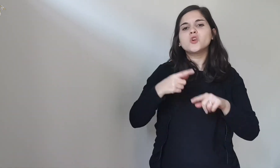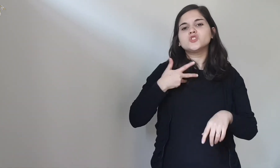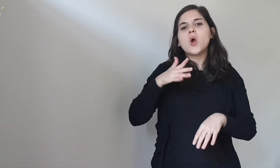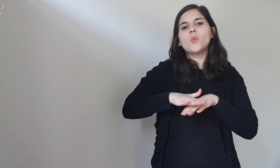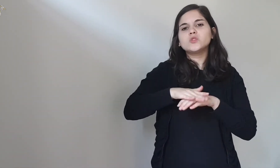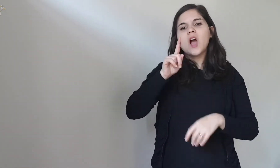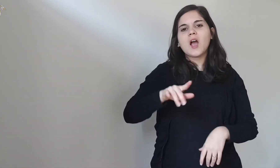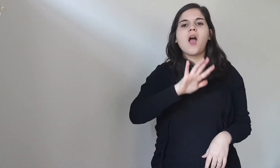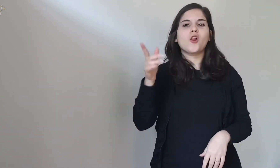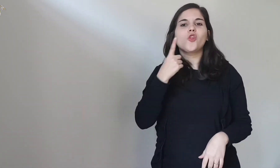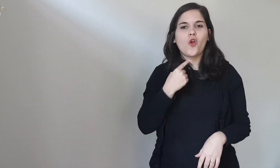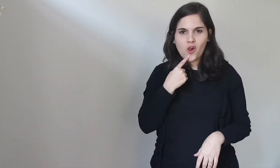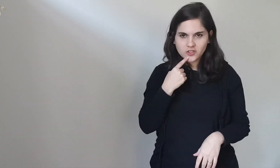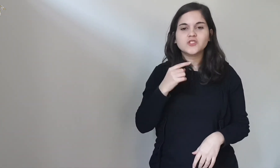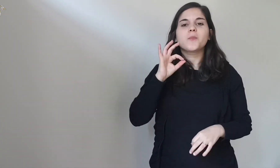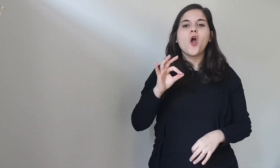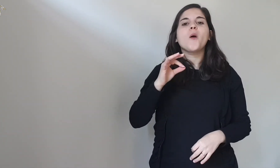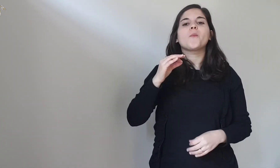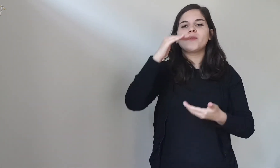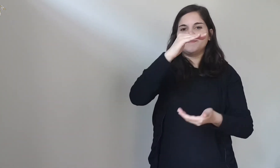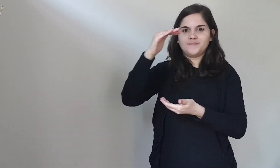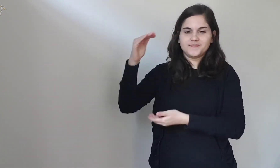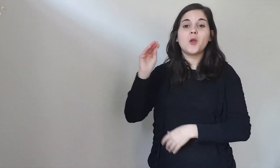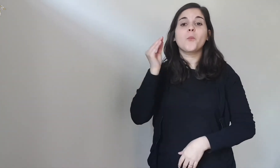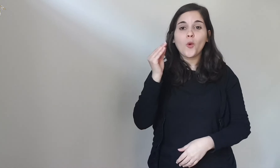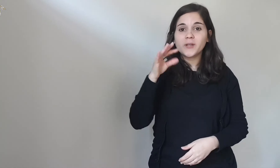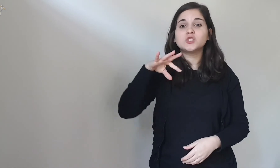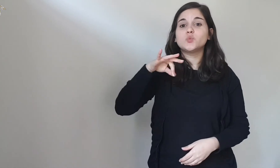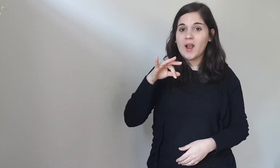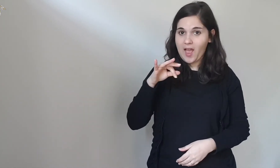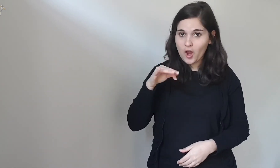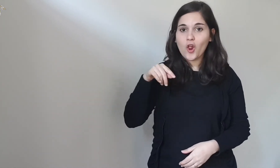There is also the custom of another dessert: the sugar puppets.